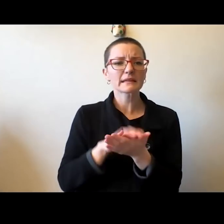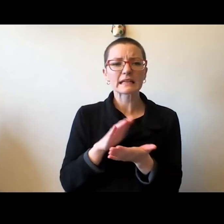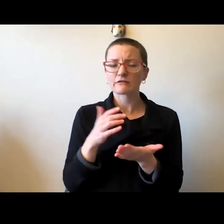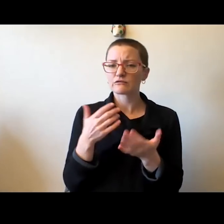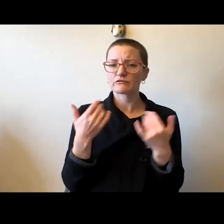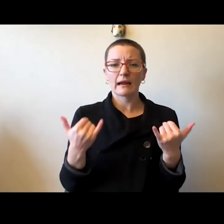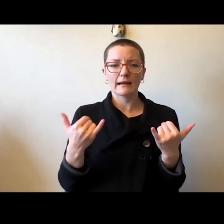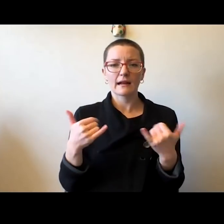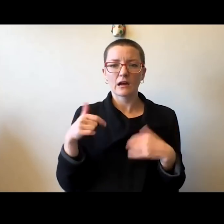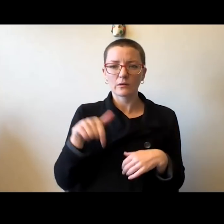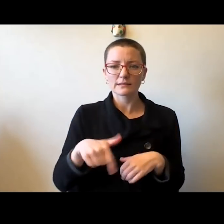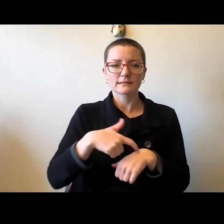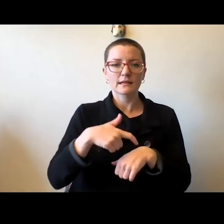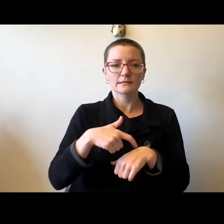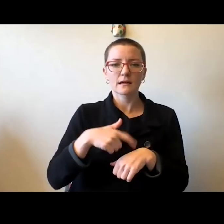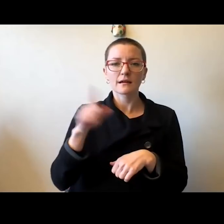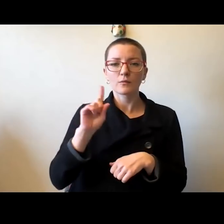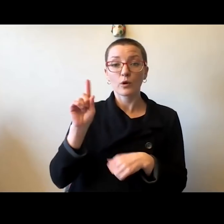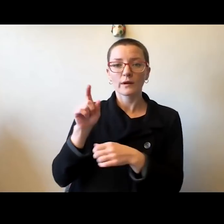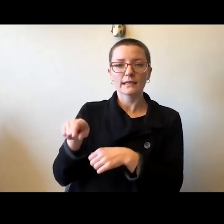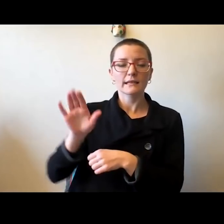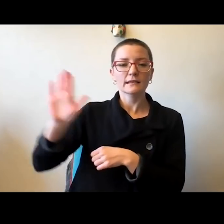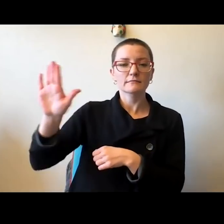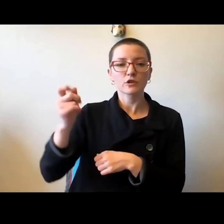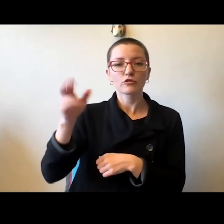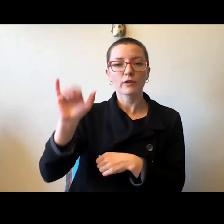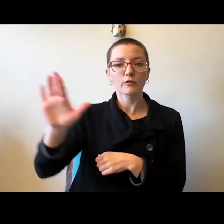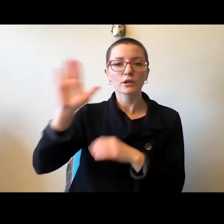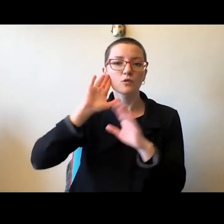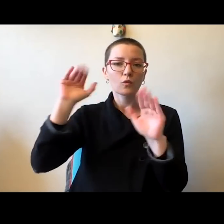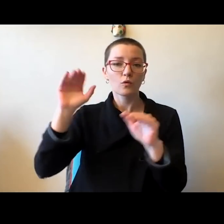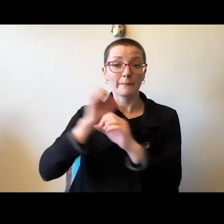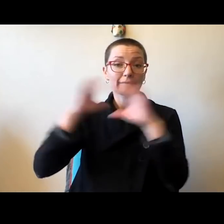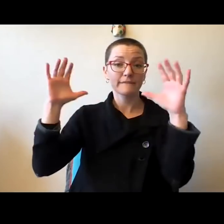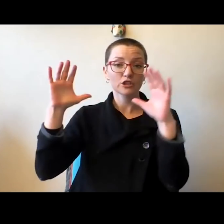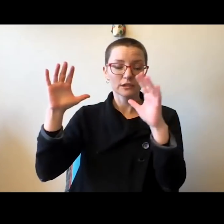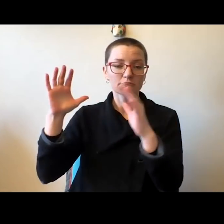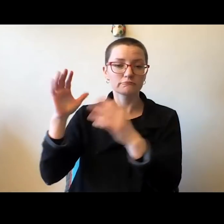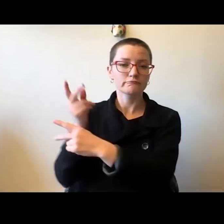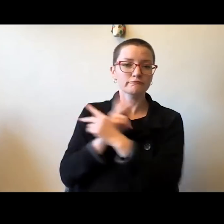of Gregory's hope and vision. And there cannot be any time when the circumstances